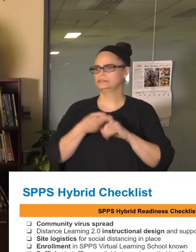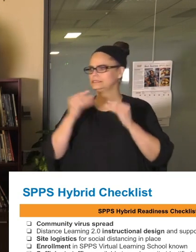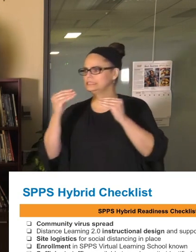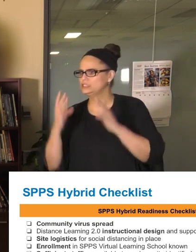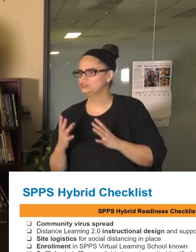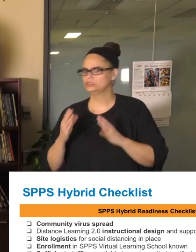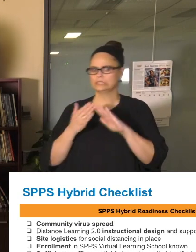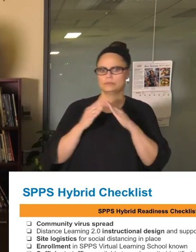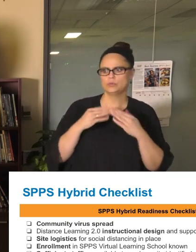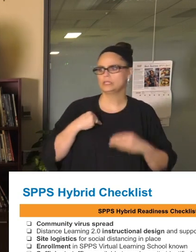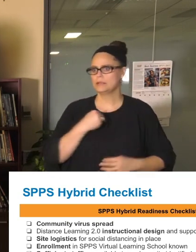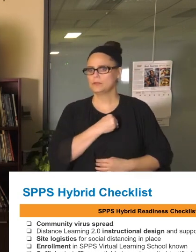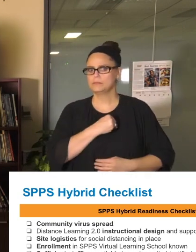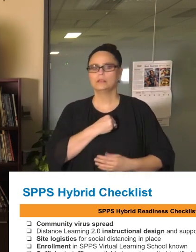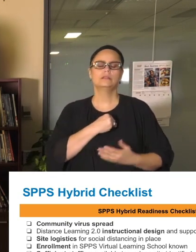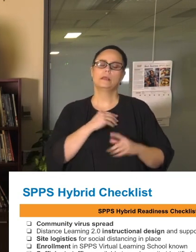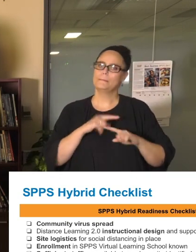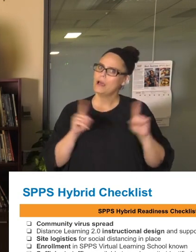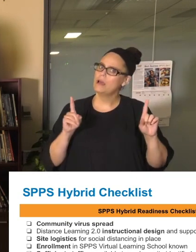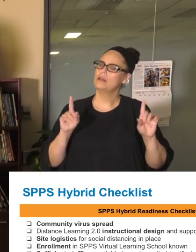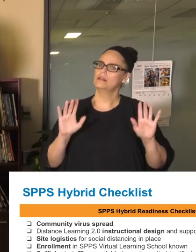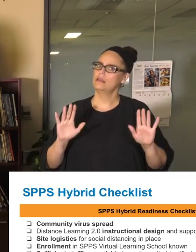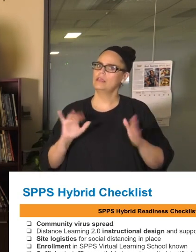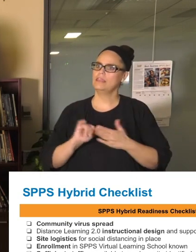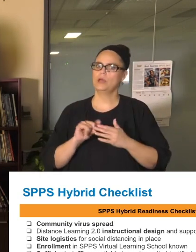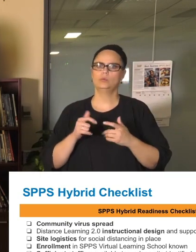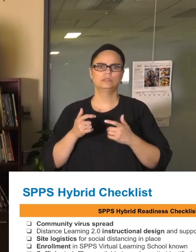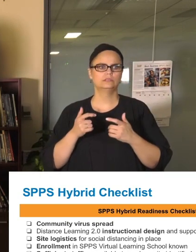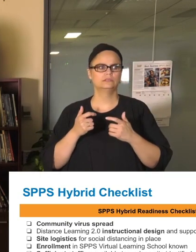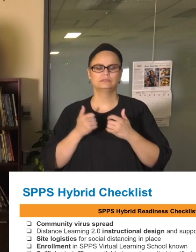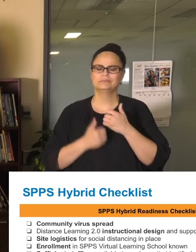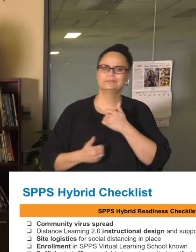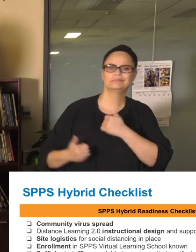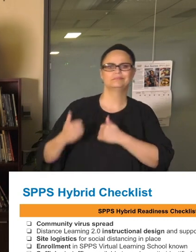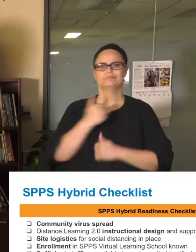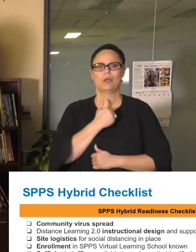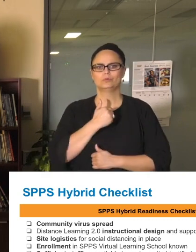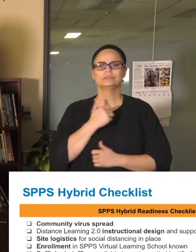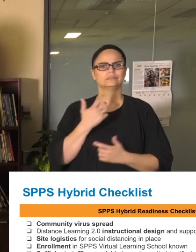And that was the number one concern across all groups when we surveyed them was our ability to do that.